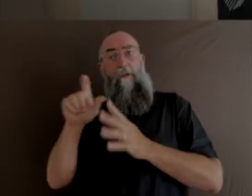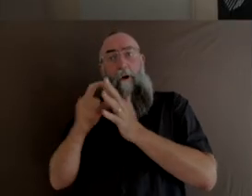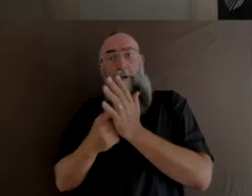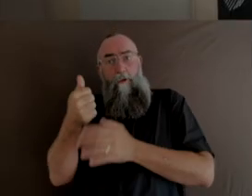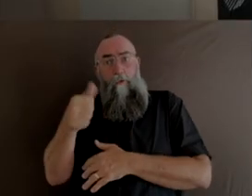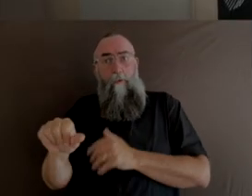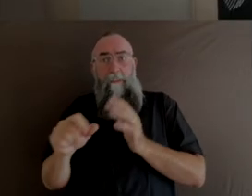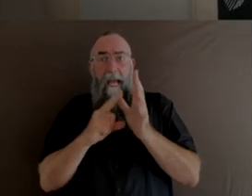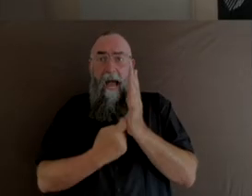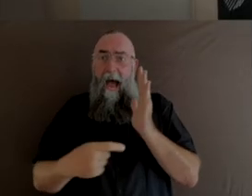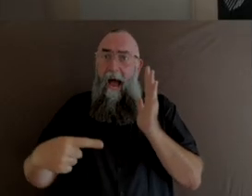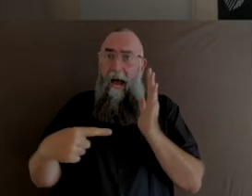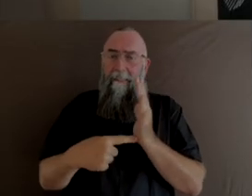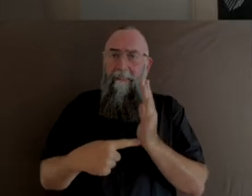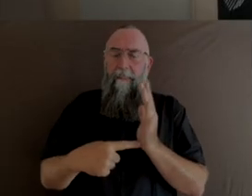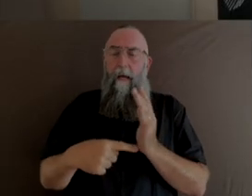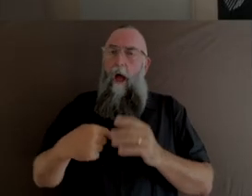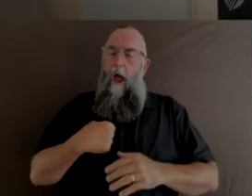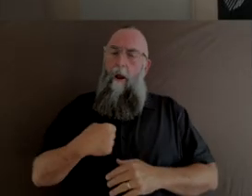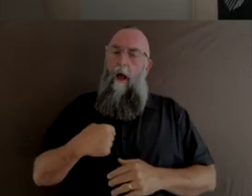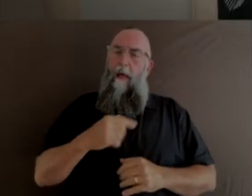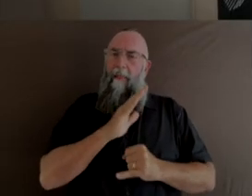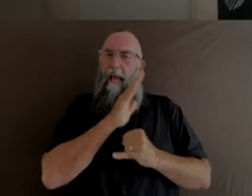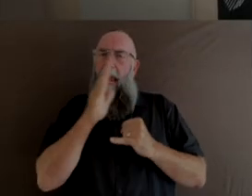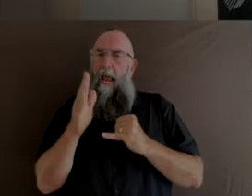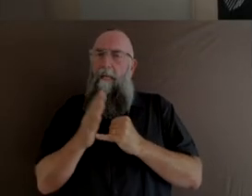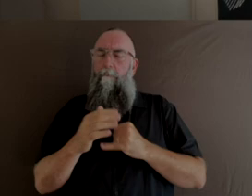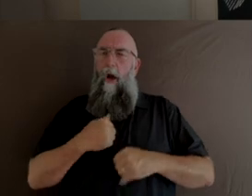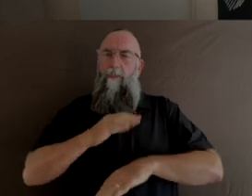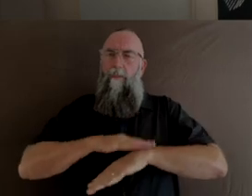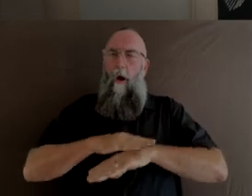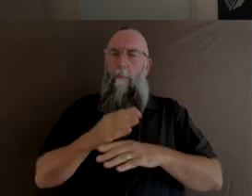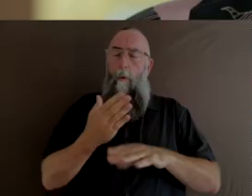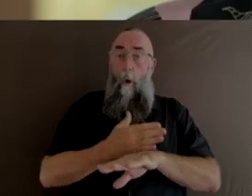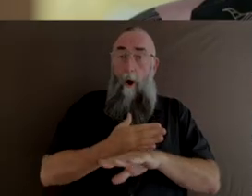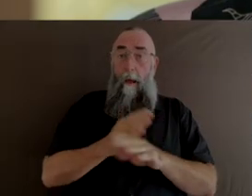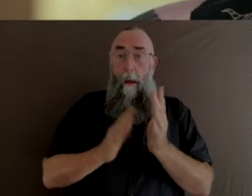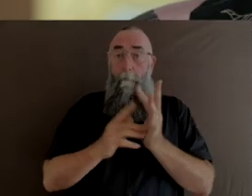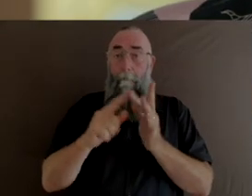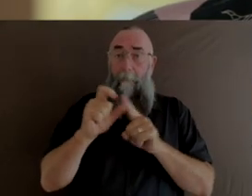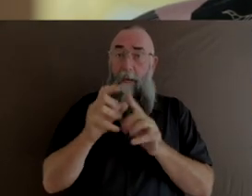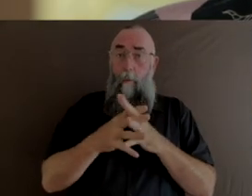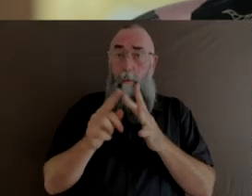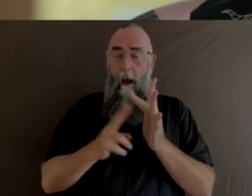At the end of the time as a midwife, when I pieced that entire pictorial journey together,